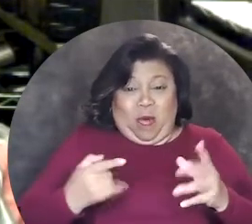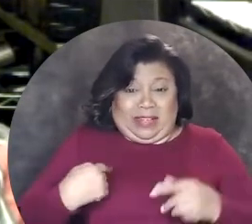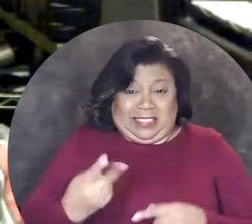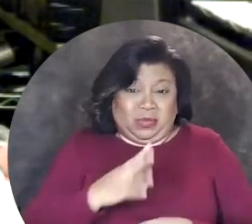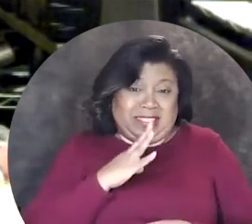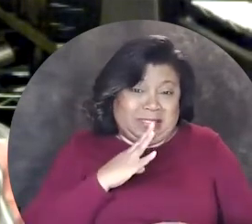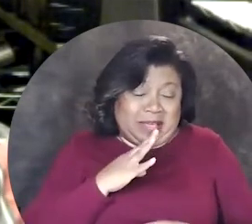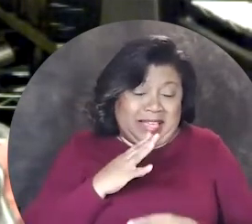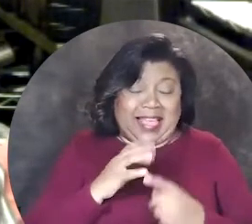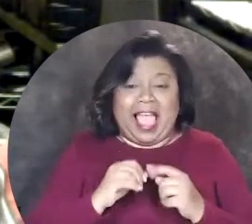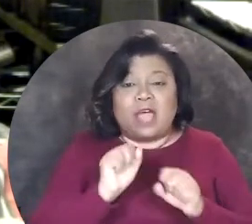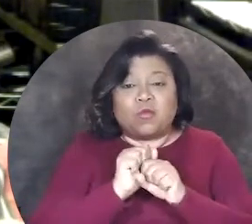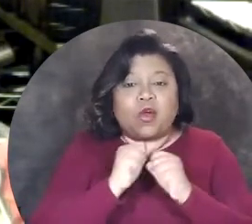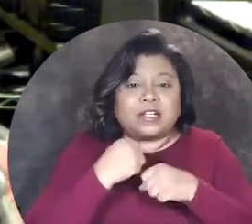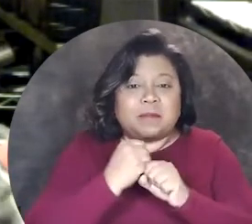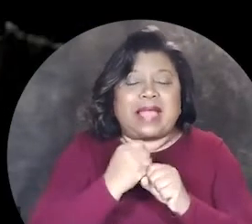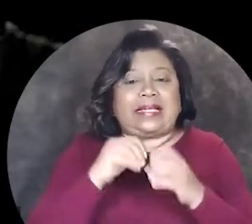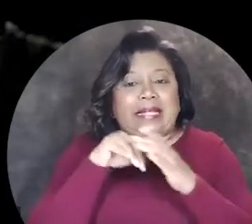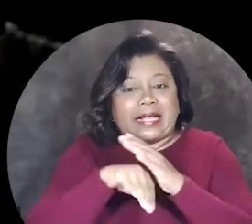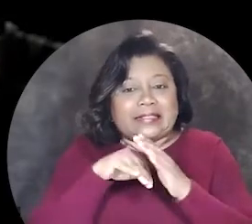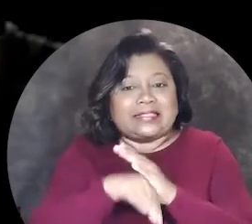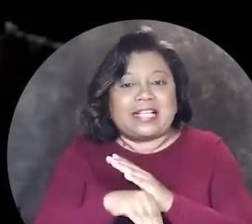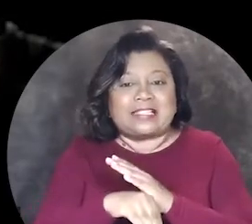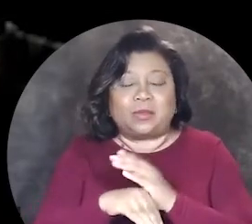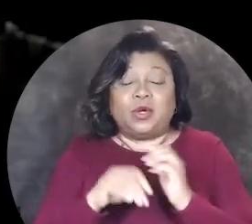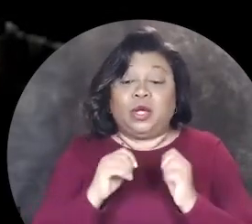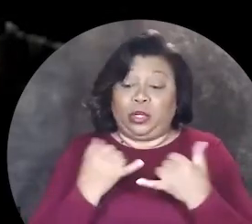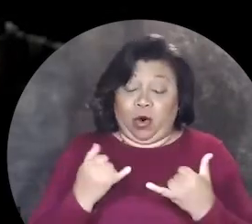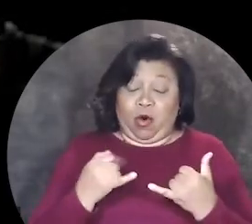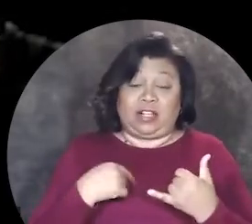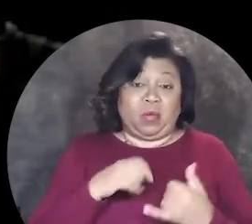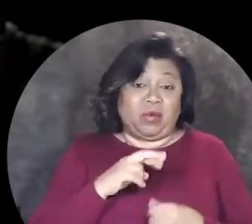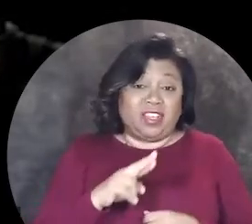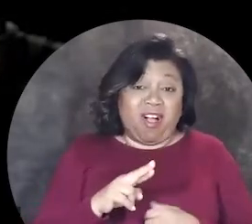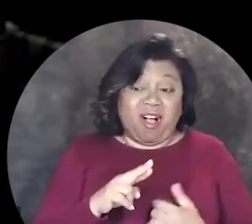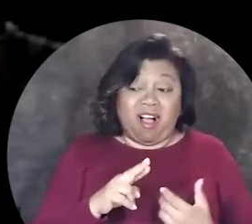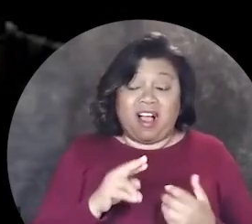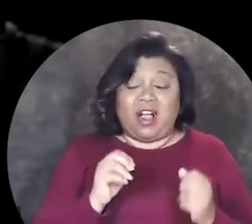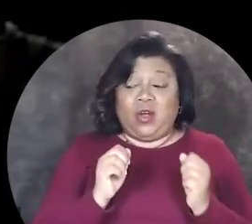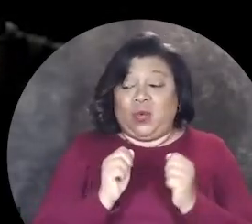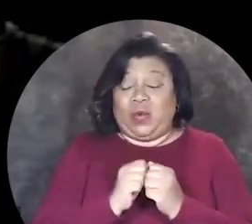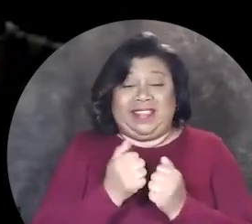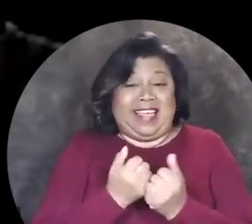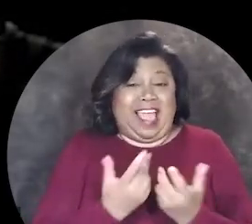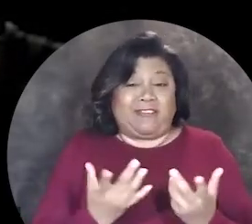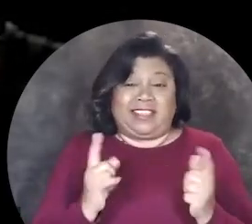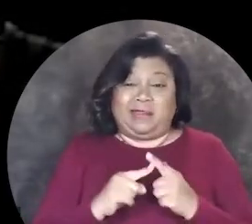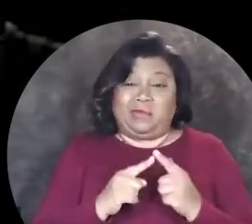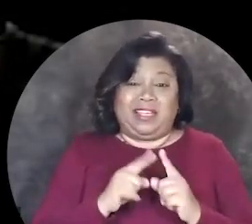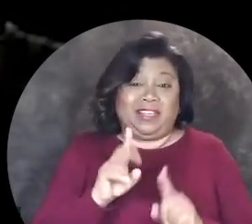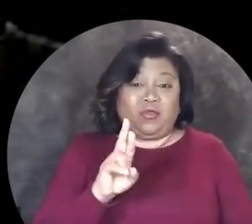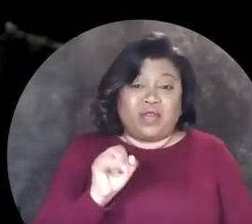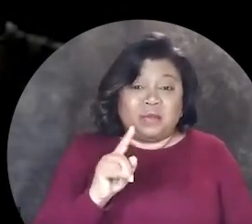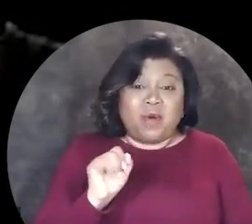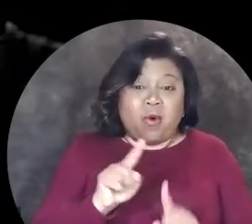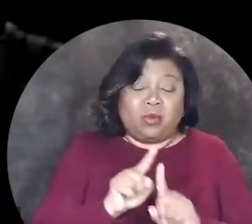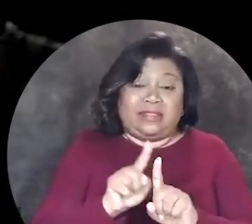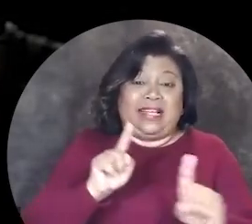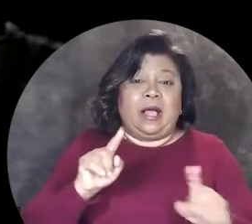as we speak and work to make it accessible, currently where we are with everything being remote